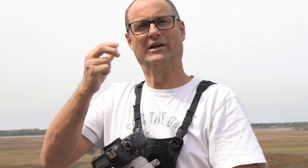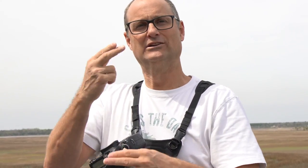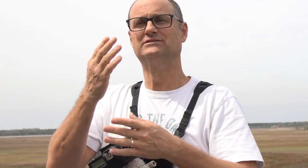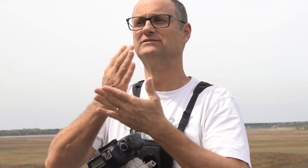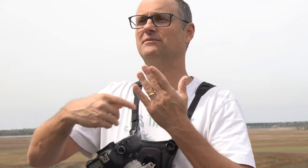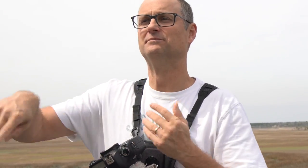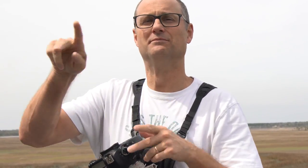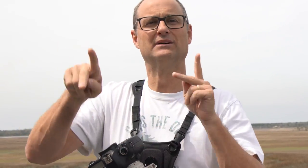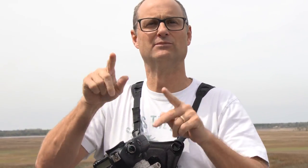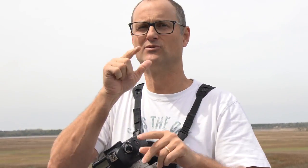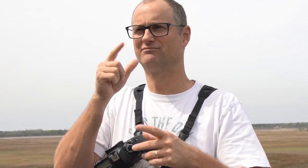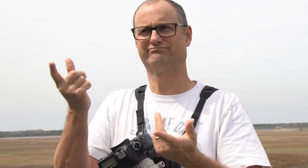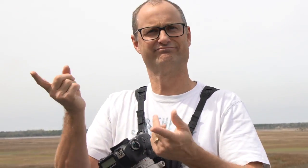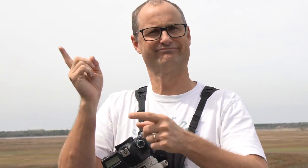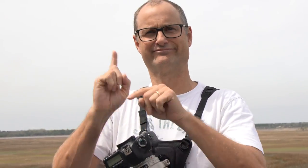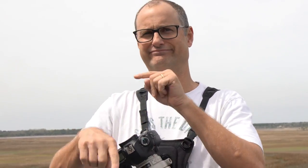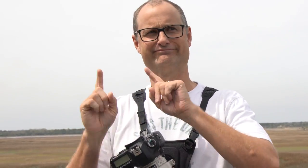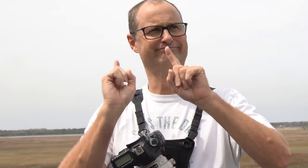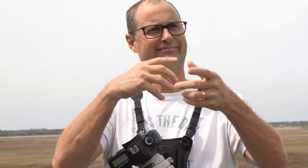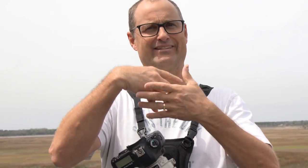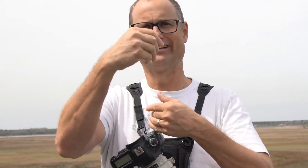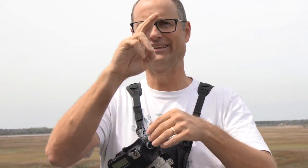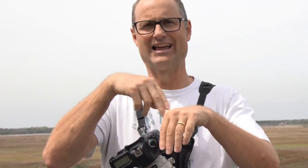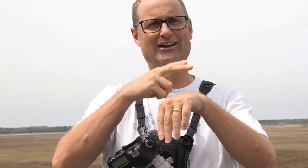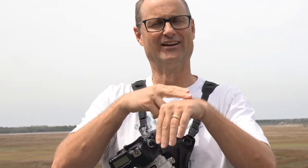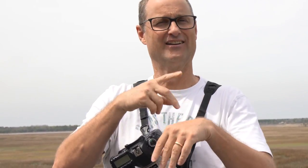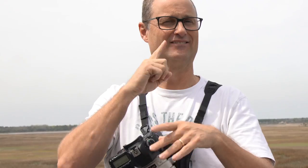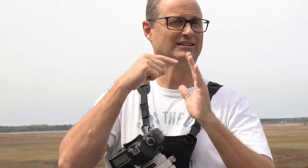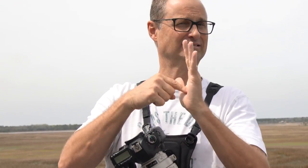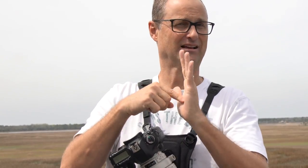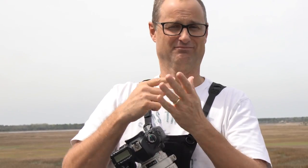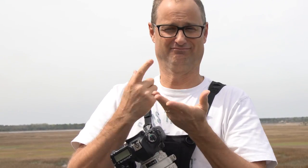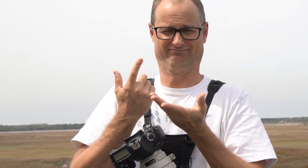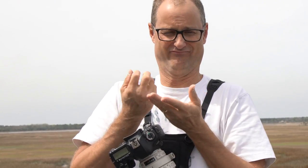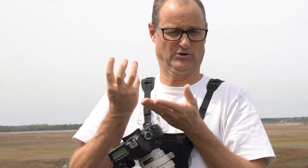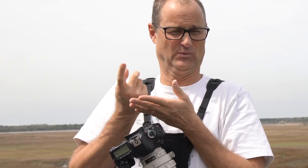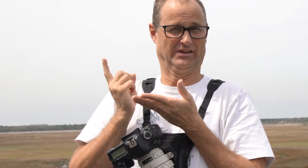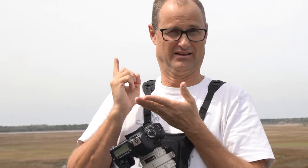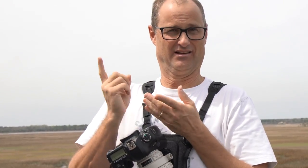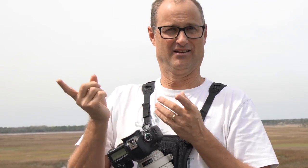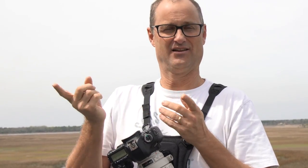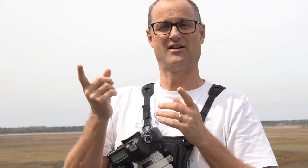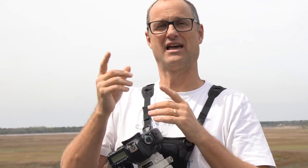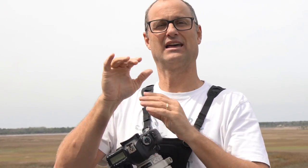on the community who are not able to get out and walk around to appreciate nature. I have an example to share.